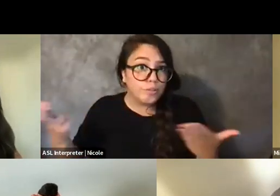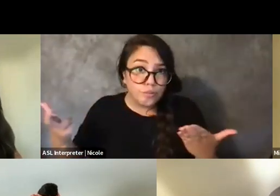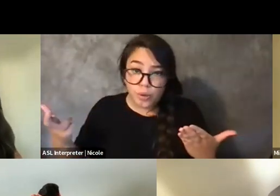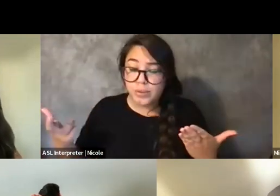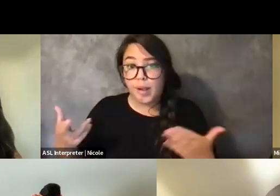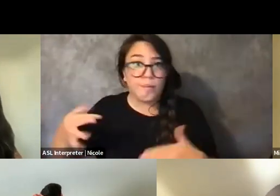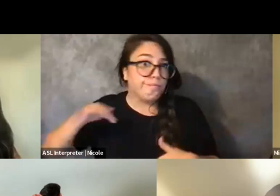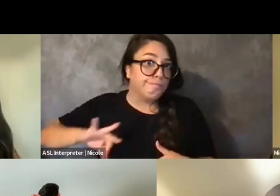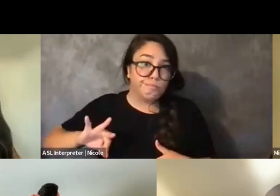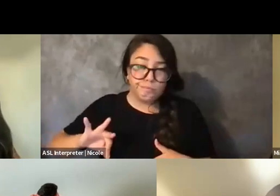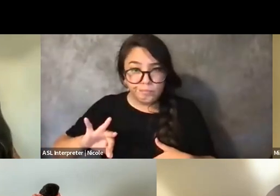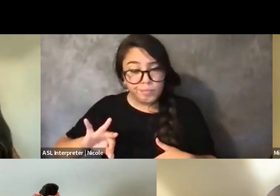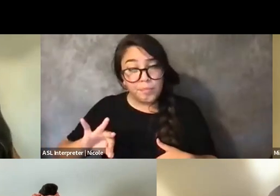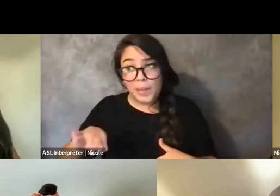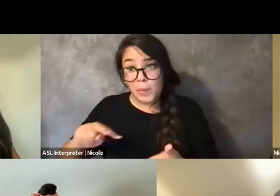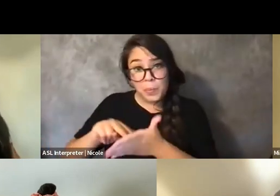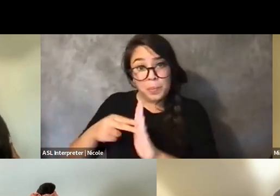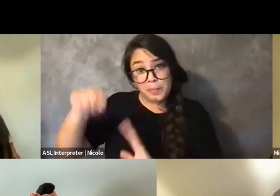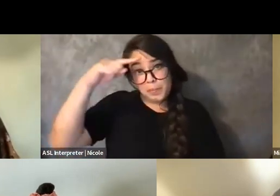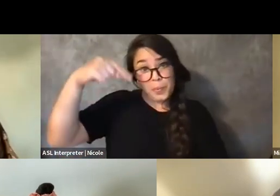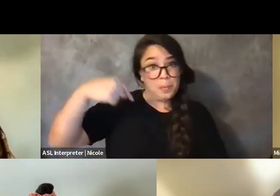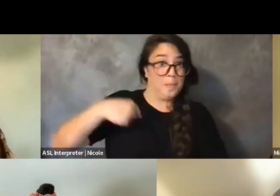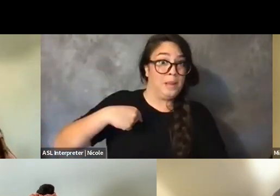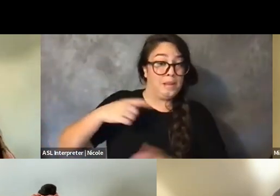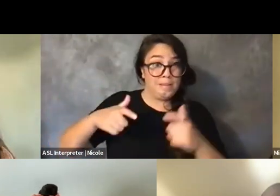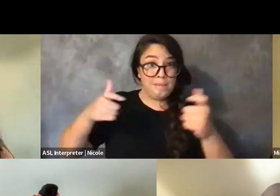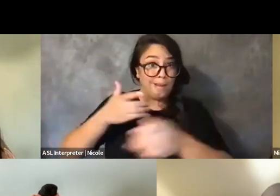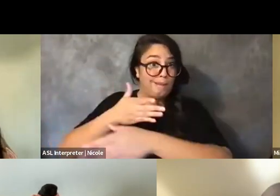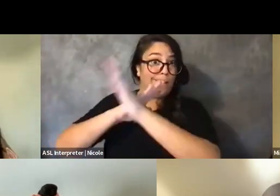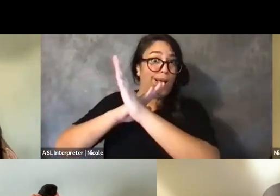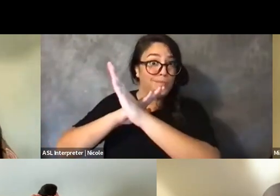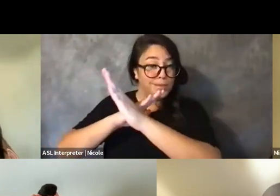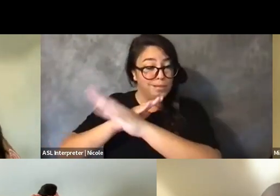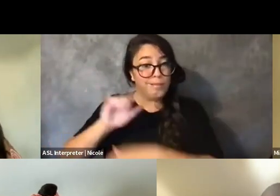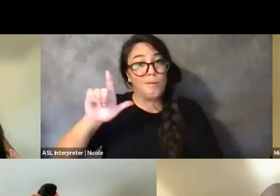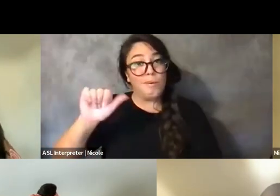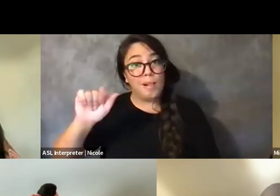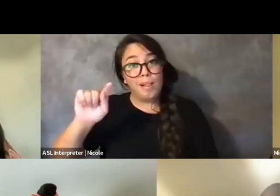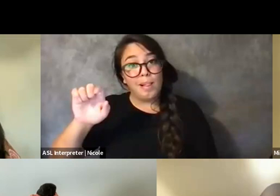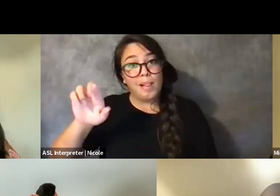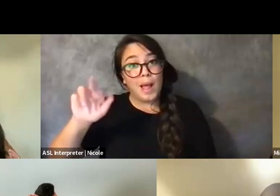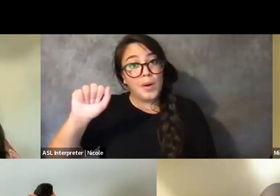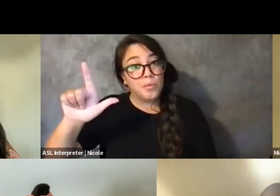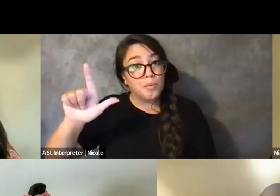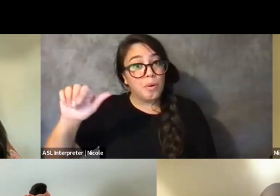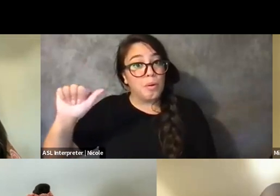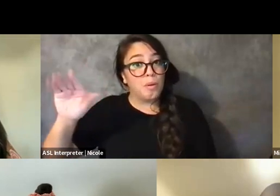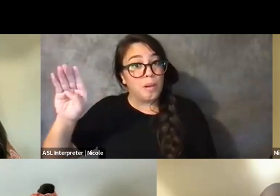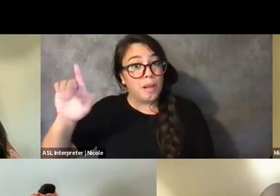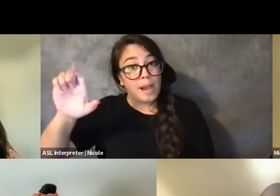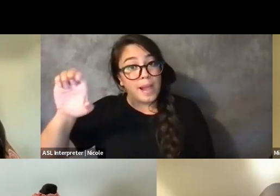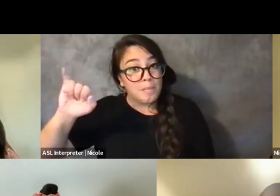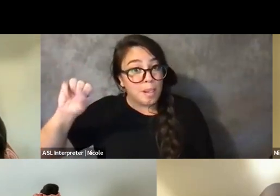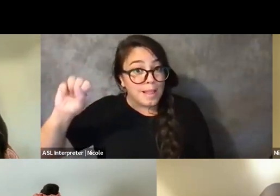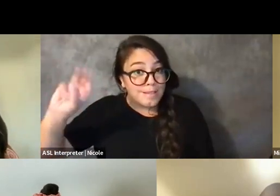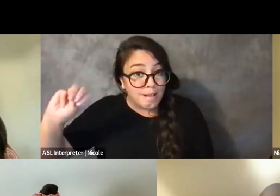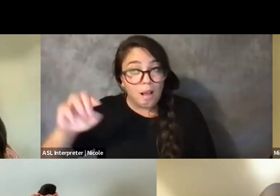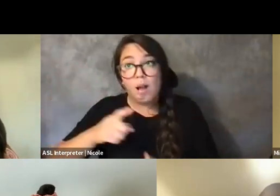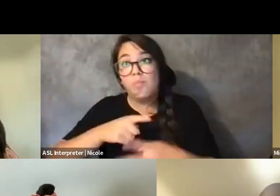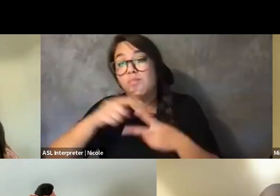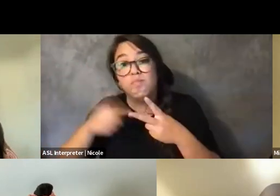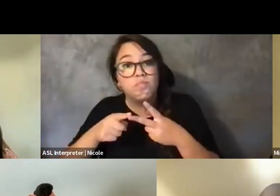So big obstacles for me are lateral ableism, like, white supremacy and classism,